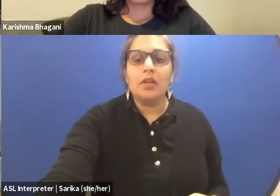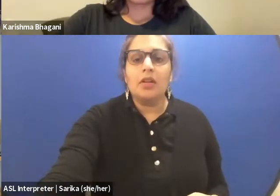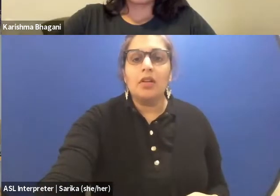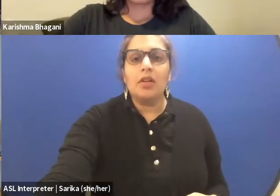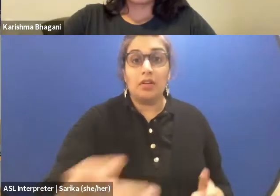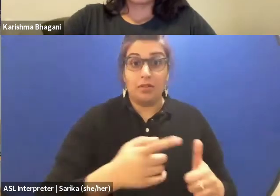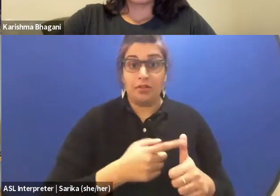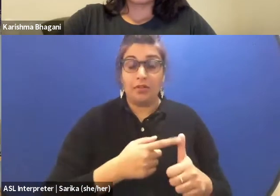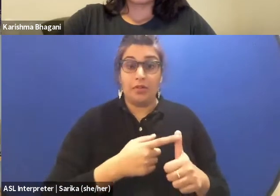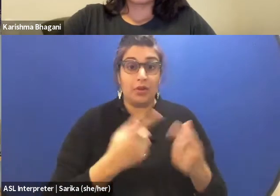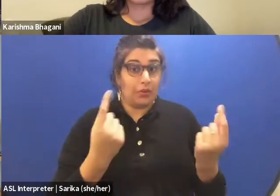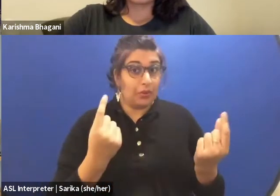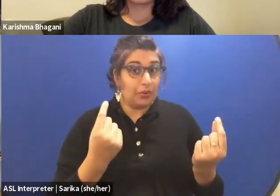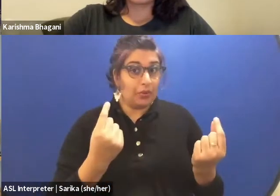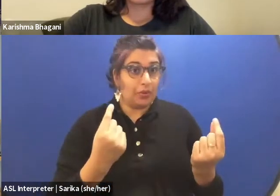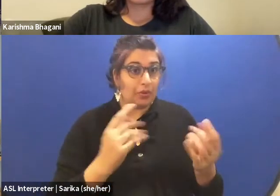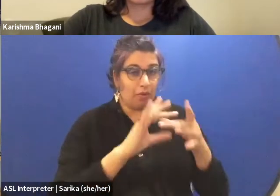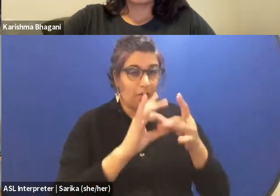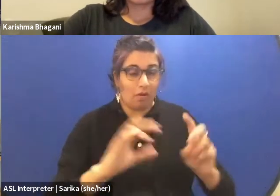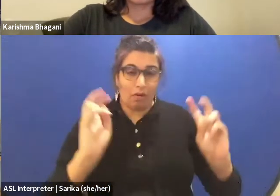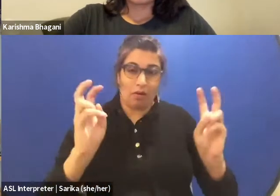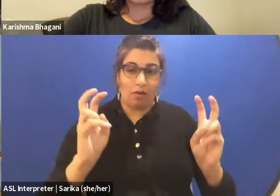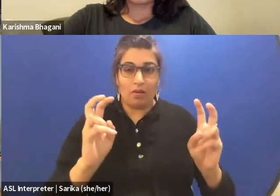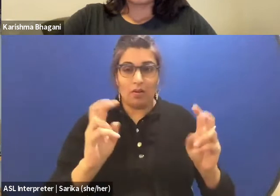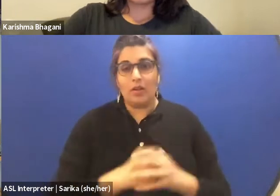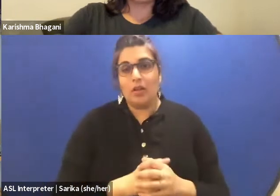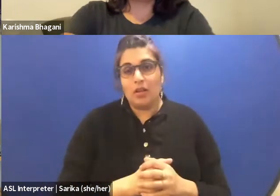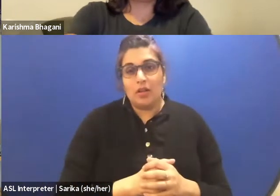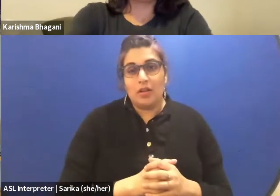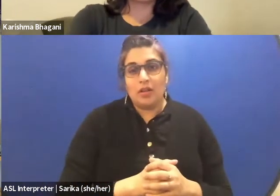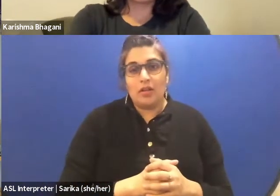according to a topic like that I have,